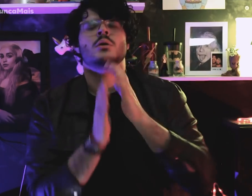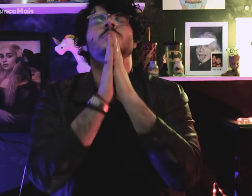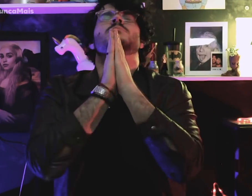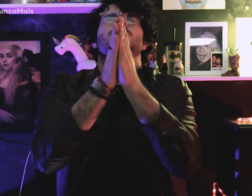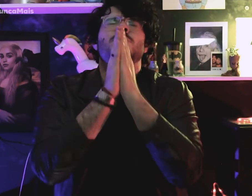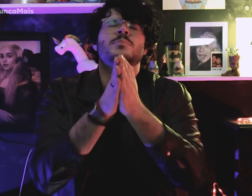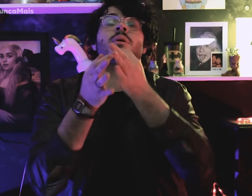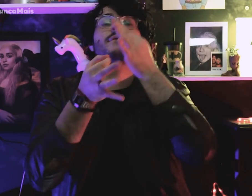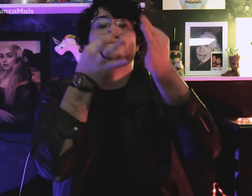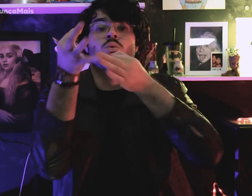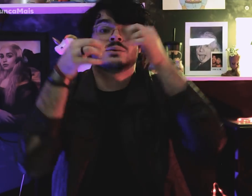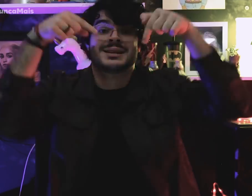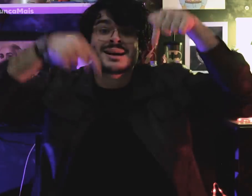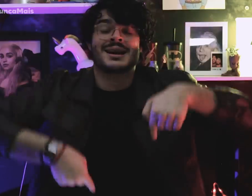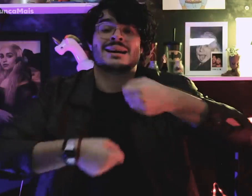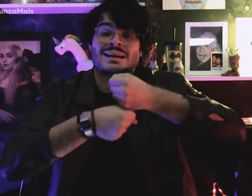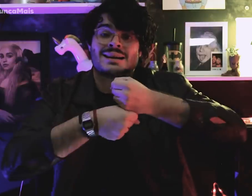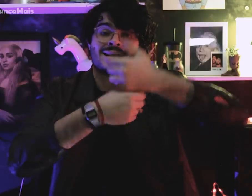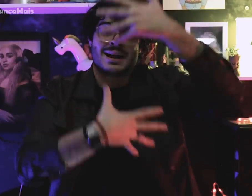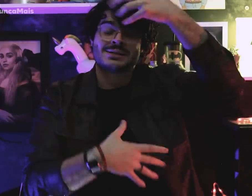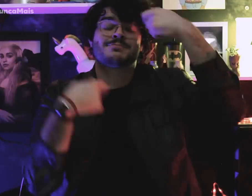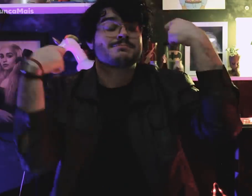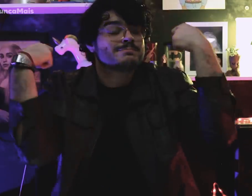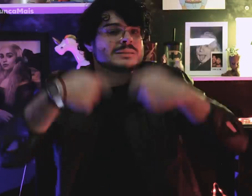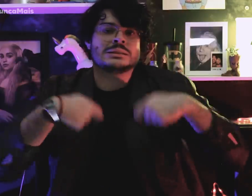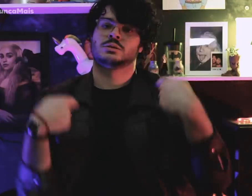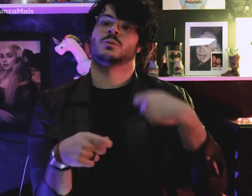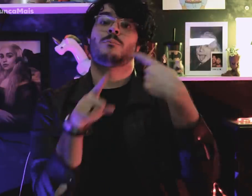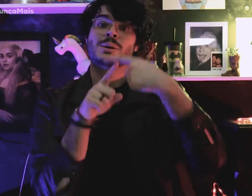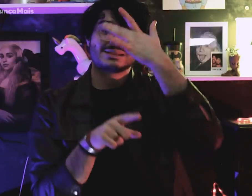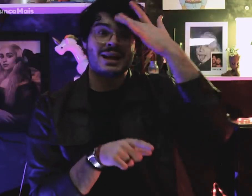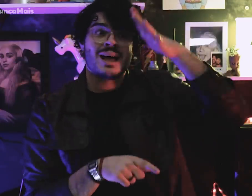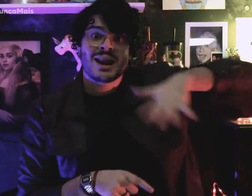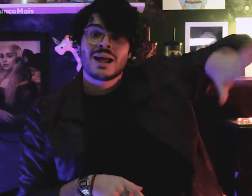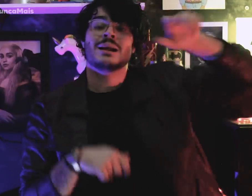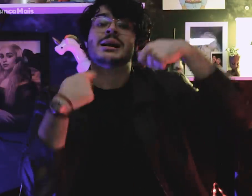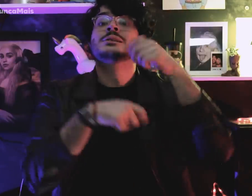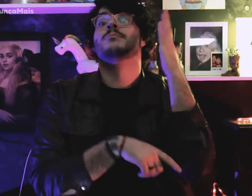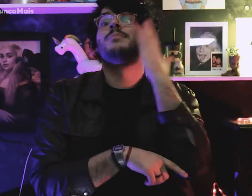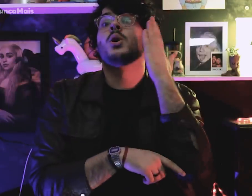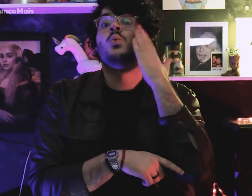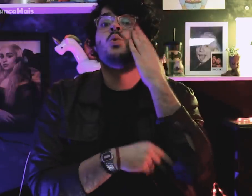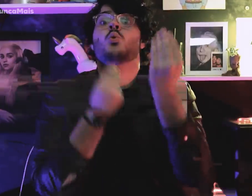comenta aí embaixo para todo mundo saber, por favor!